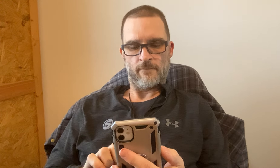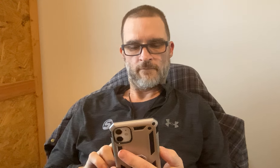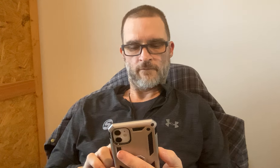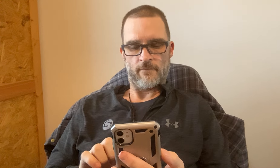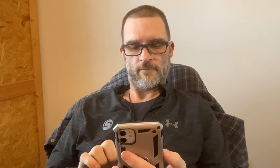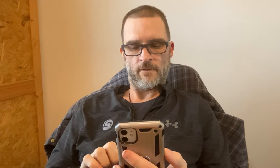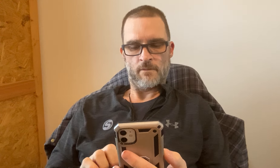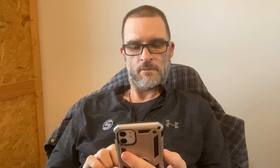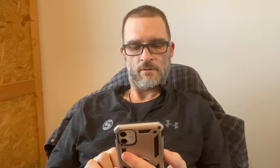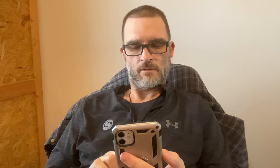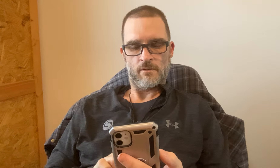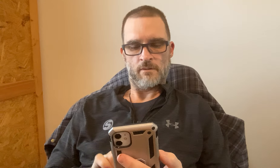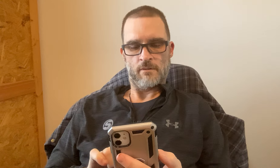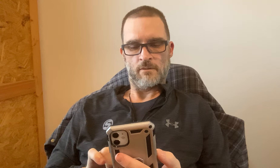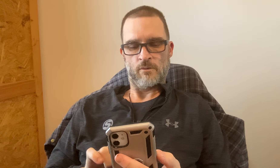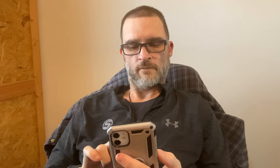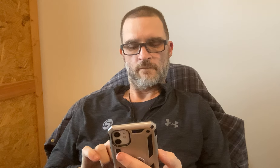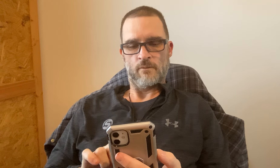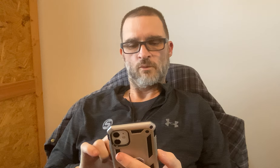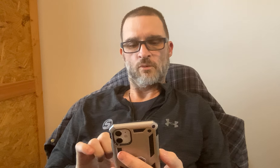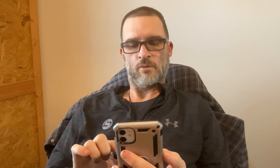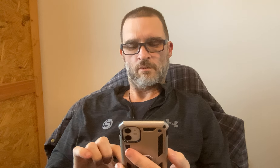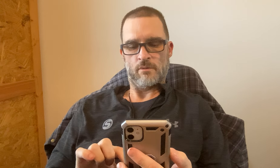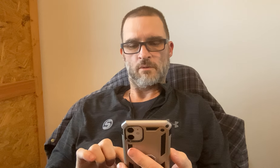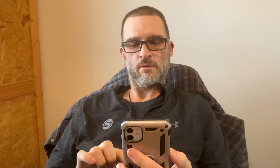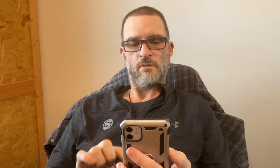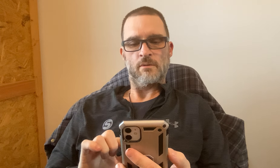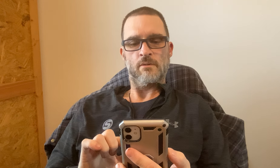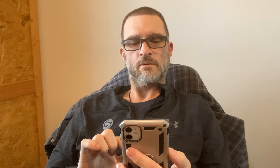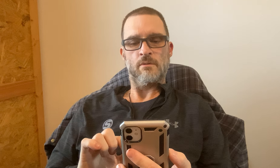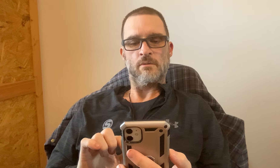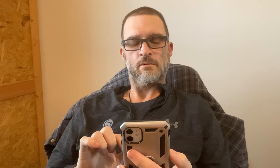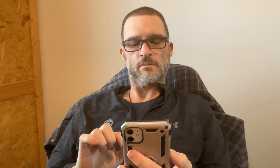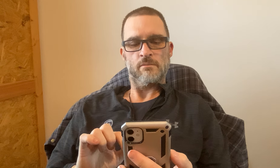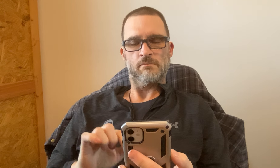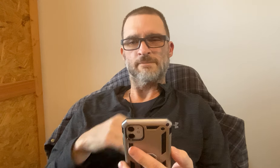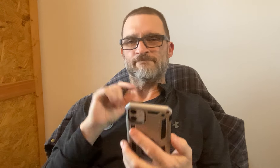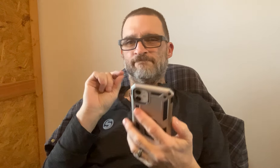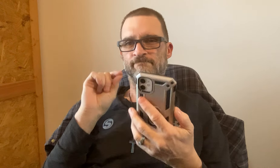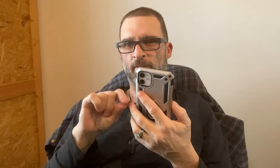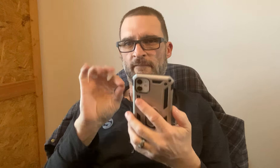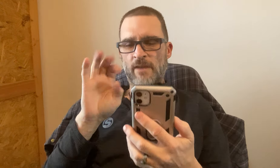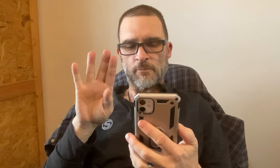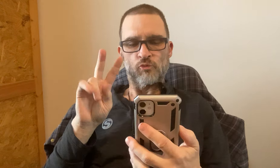I'll type it.